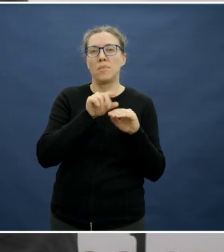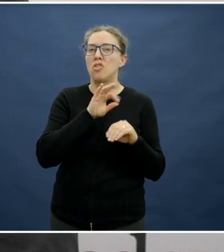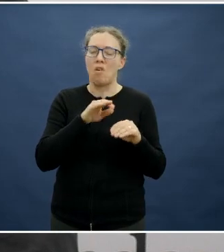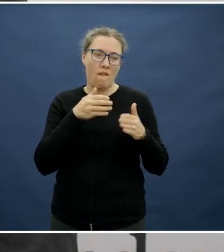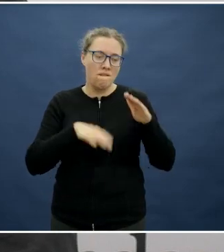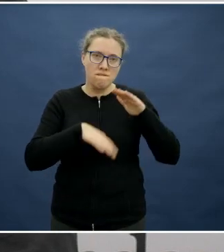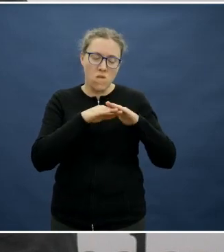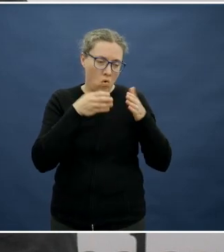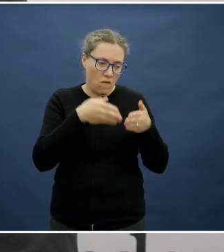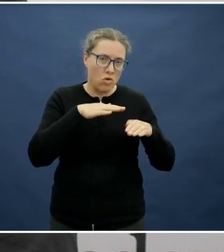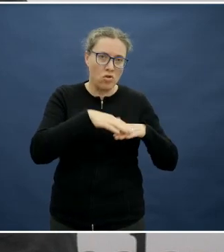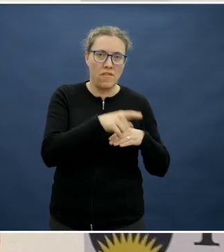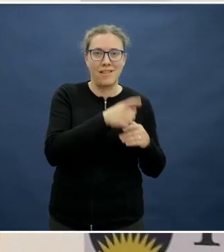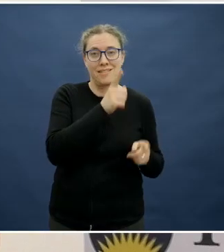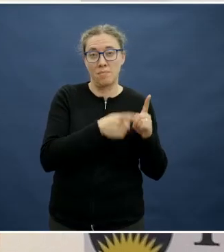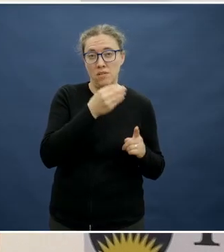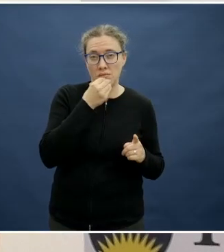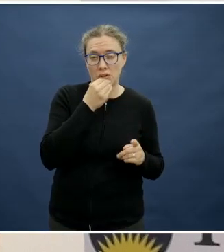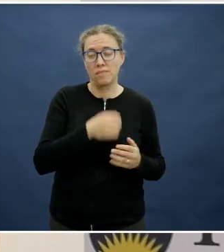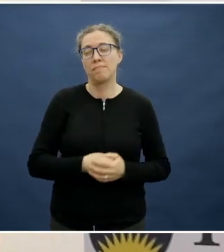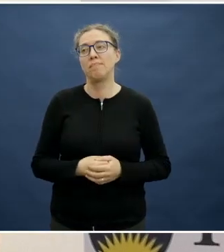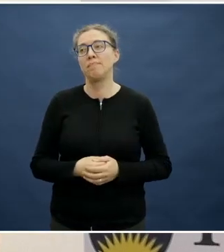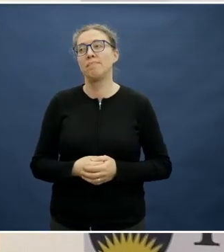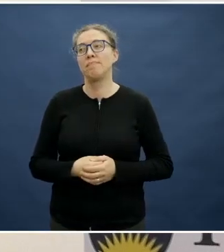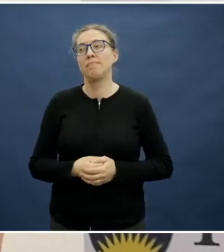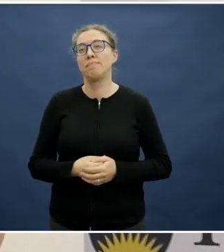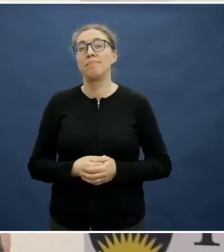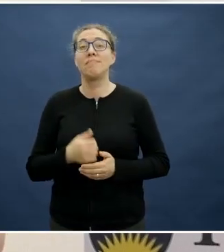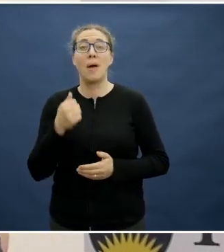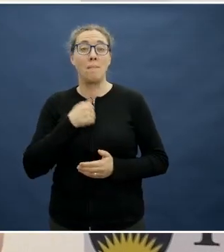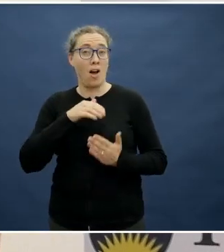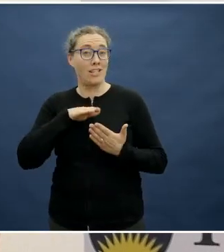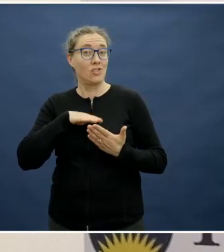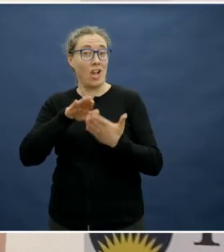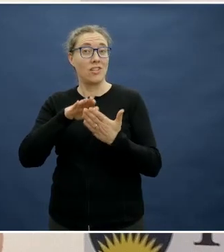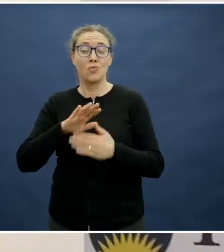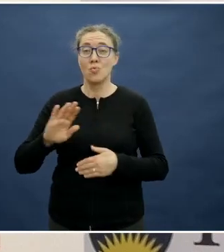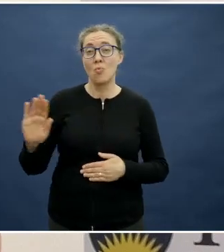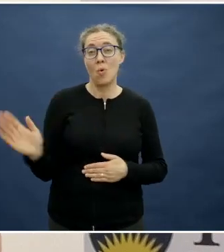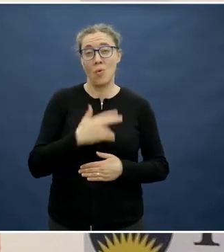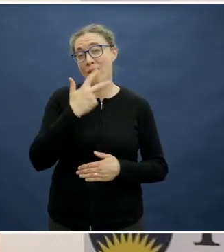And I guess I would put out the challenge to all 8 year olds and all children